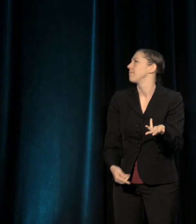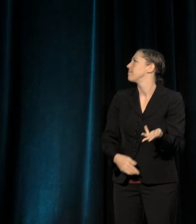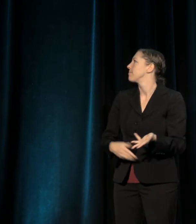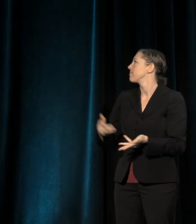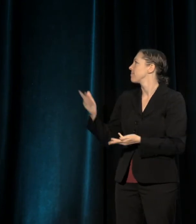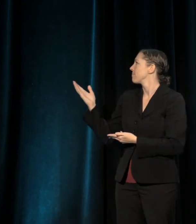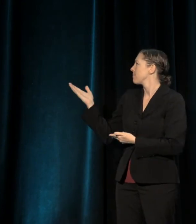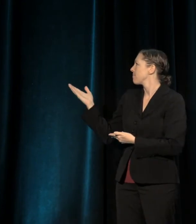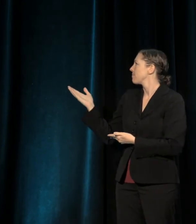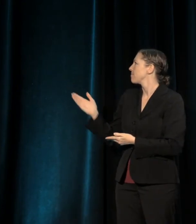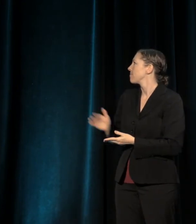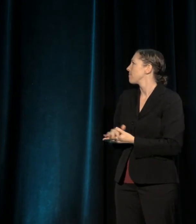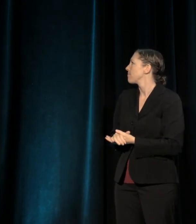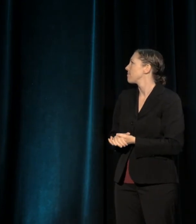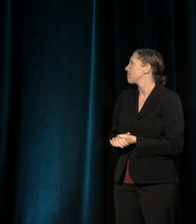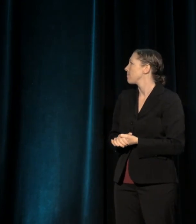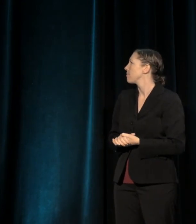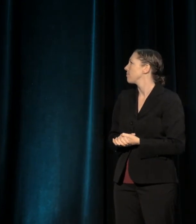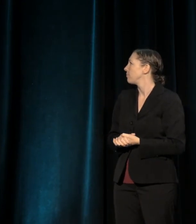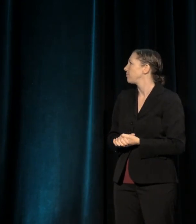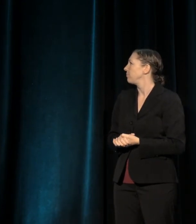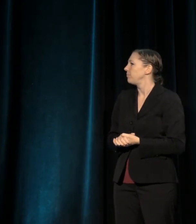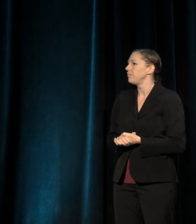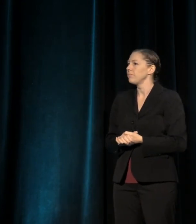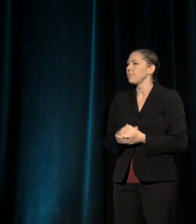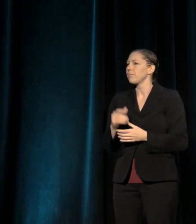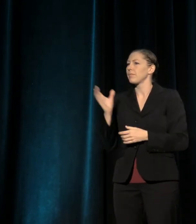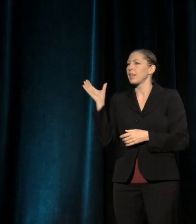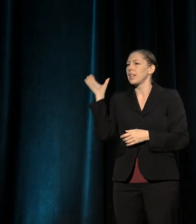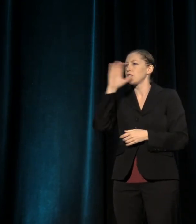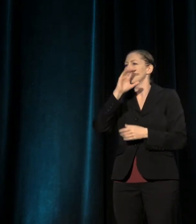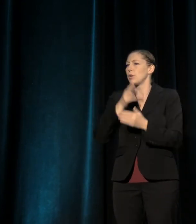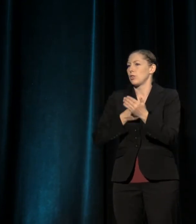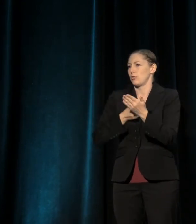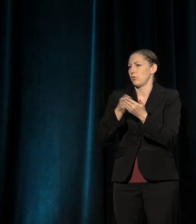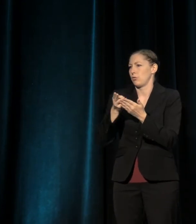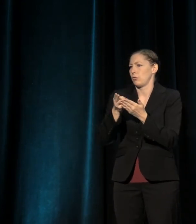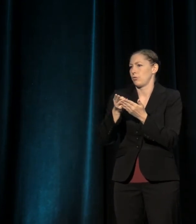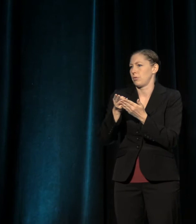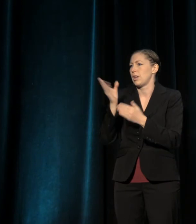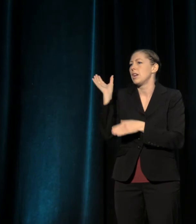in this strange historical moment -- that the best remedy may be more art.